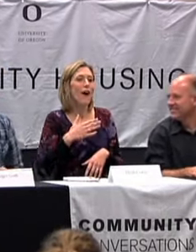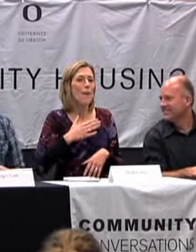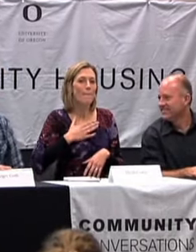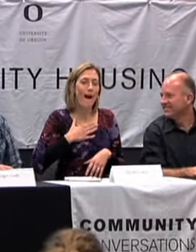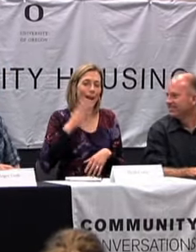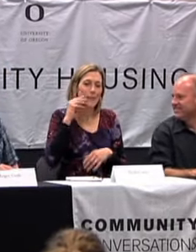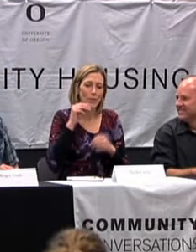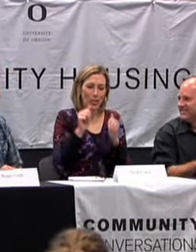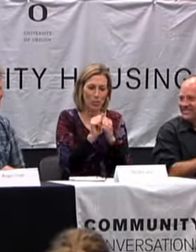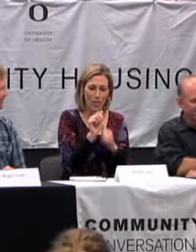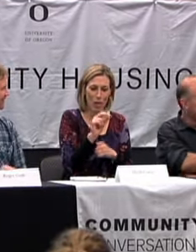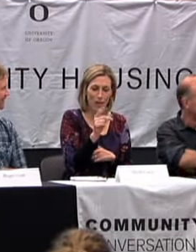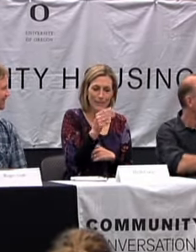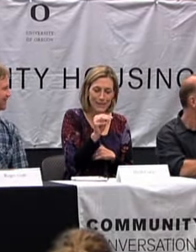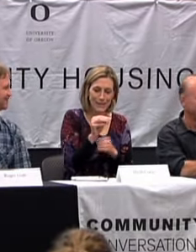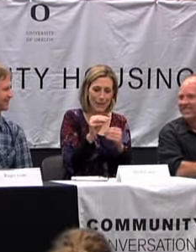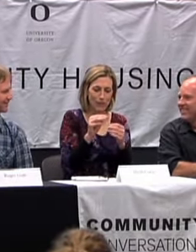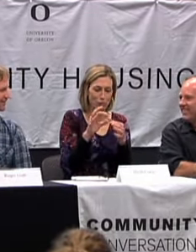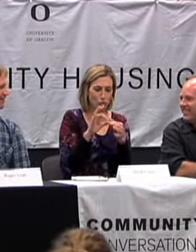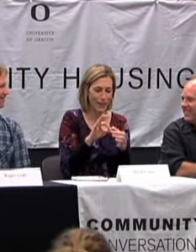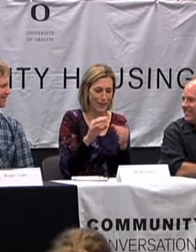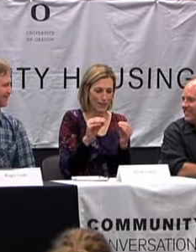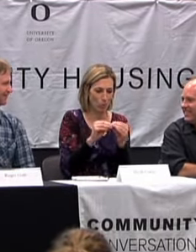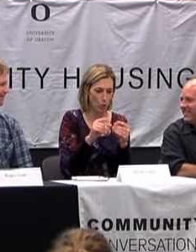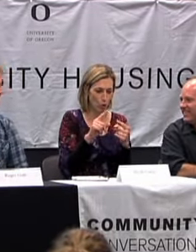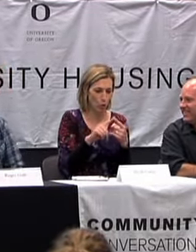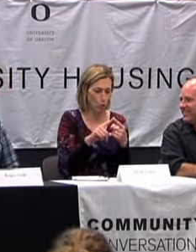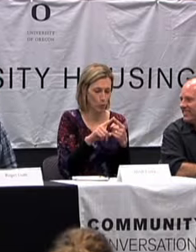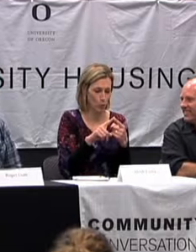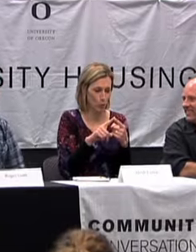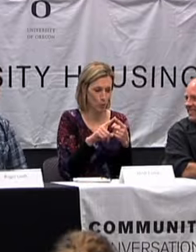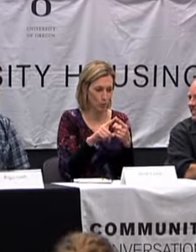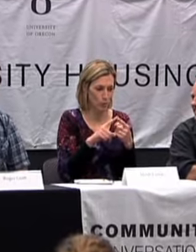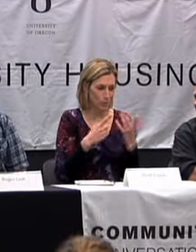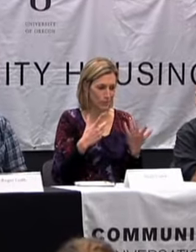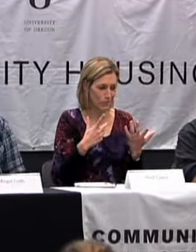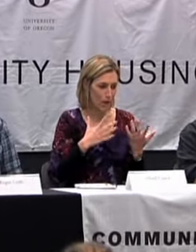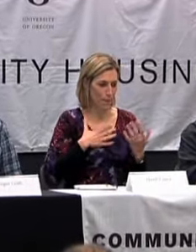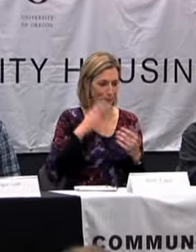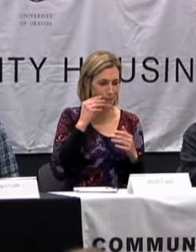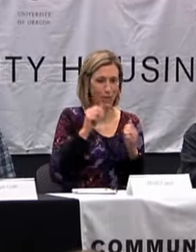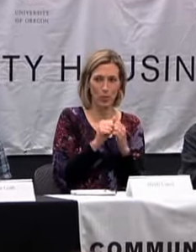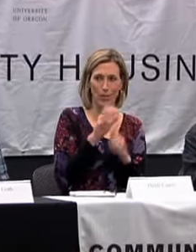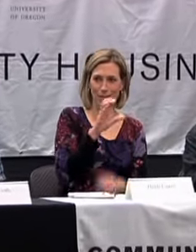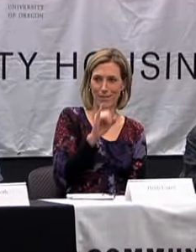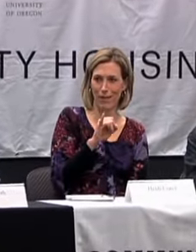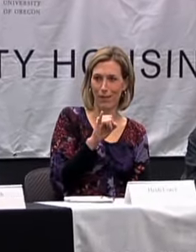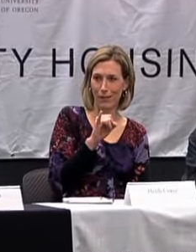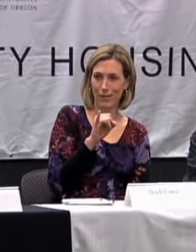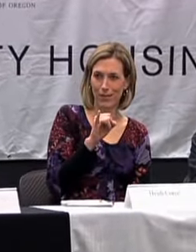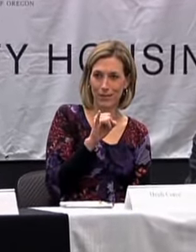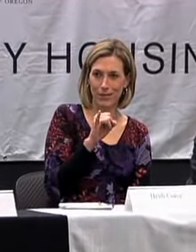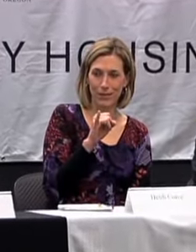MY EXPERIENCE WITH AUDISM IS RELATED MORE WITH MY EXPERIENCE